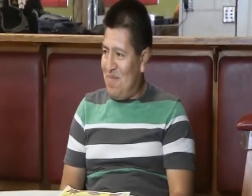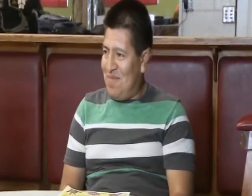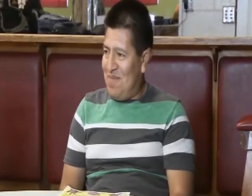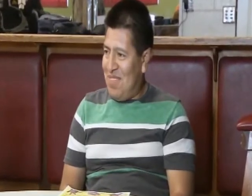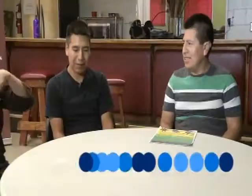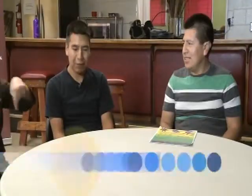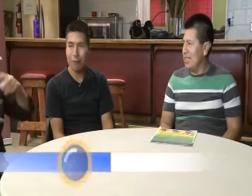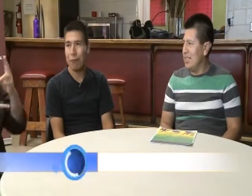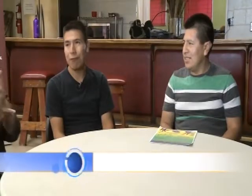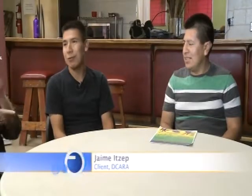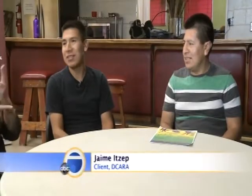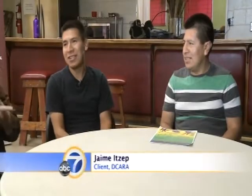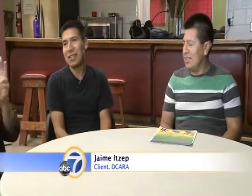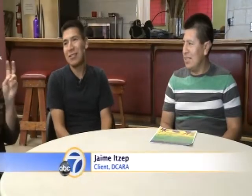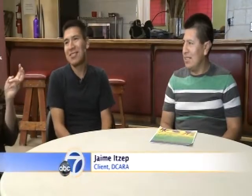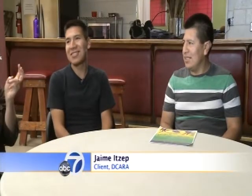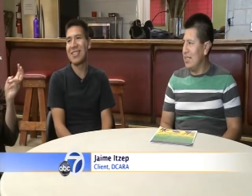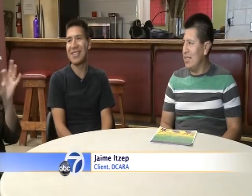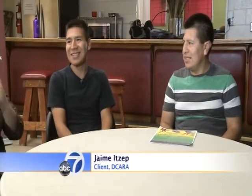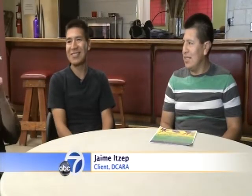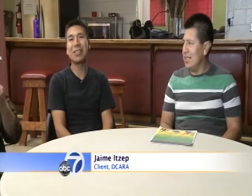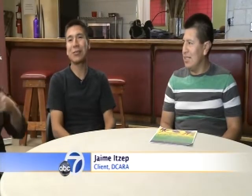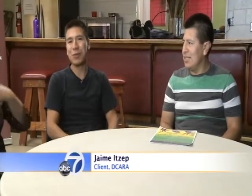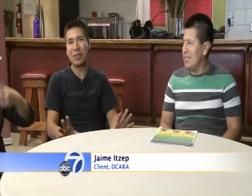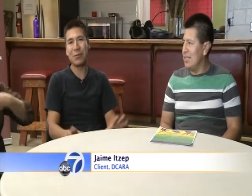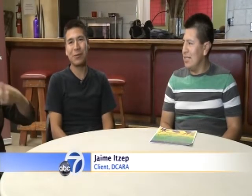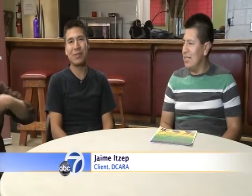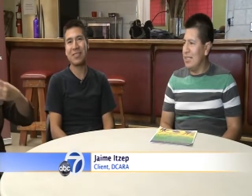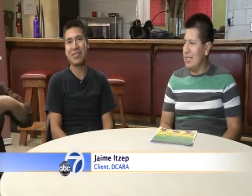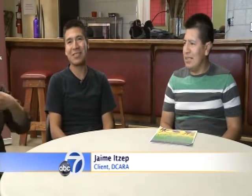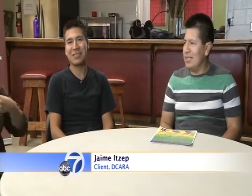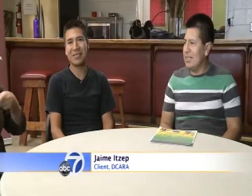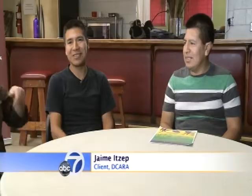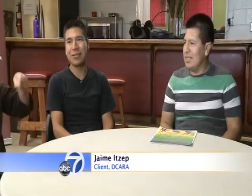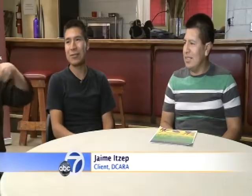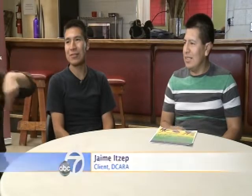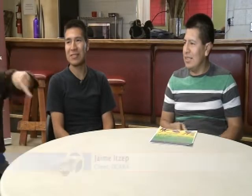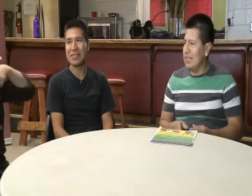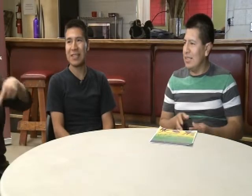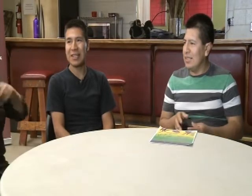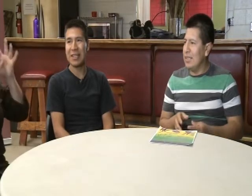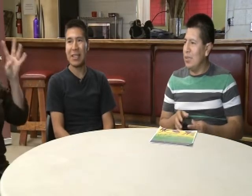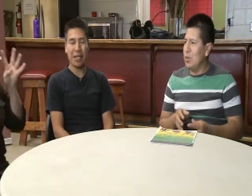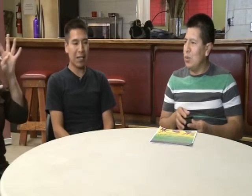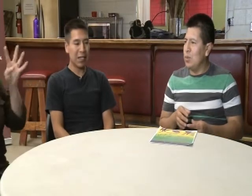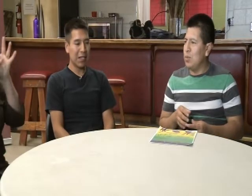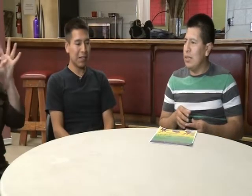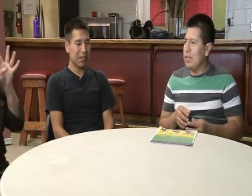With my family, we use, like family sign language.